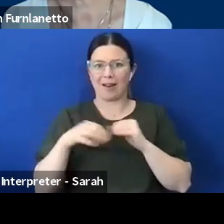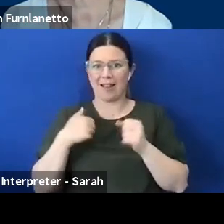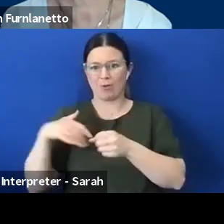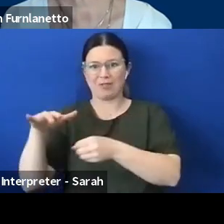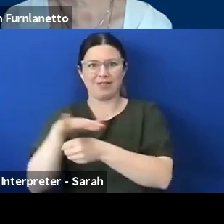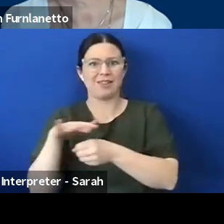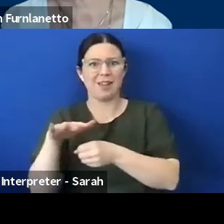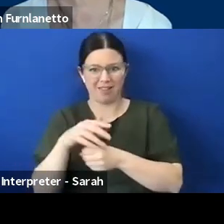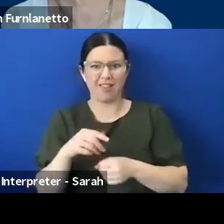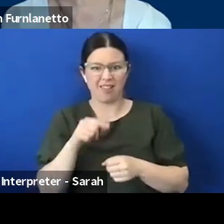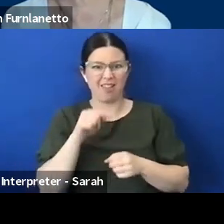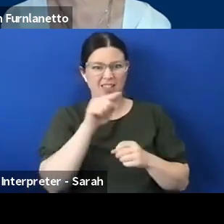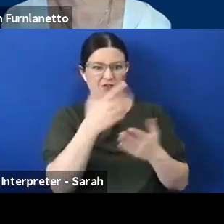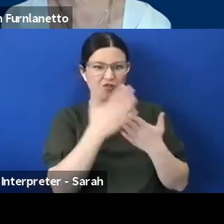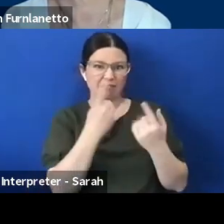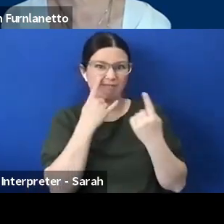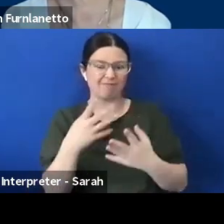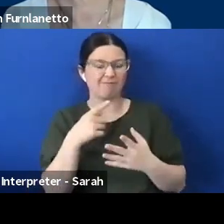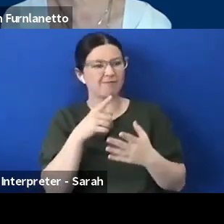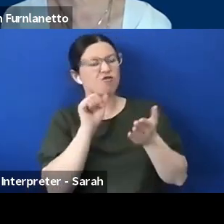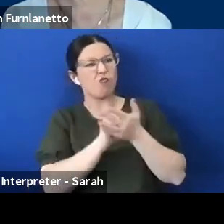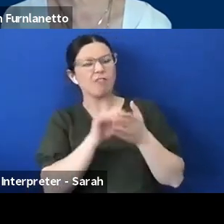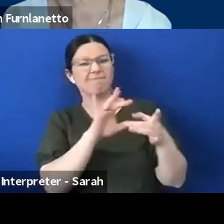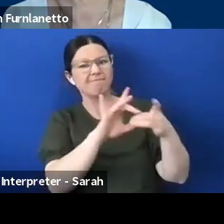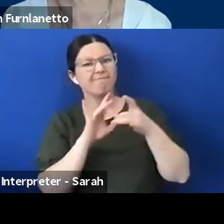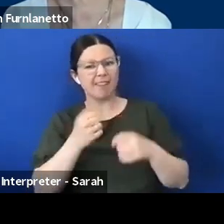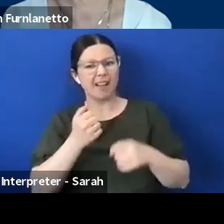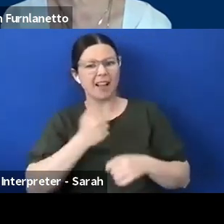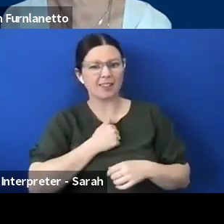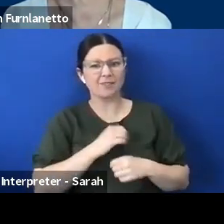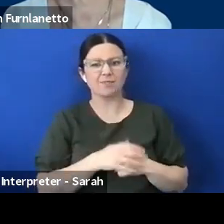resonates for us I think our speakers today obviously have provided plenty of opportunity